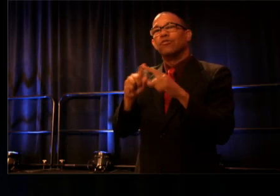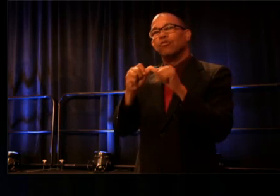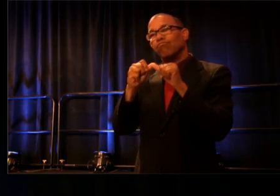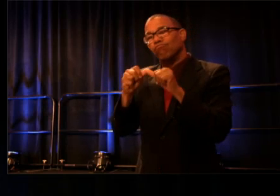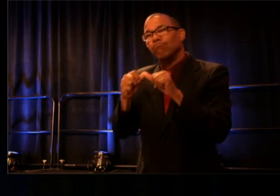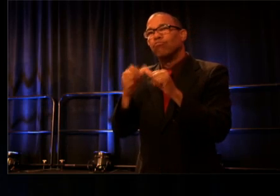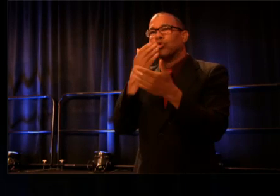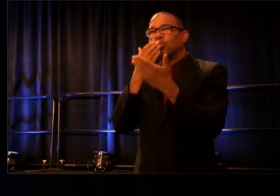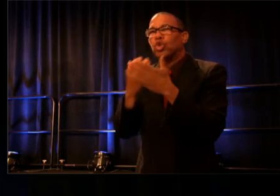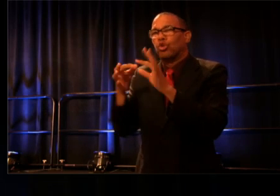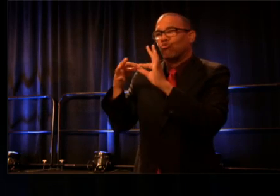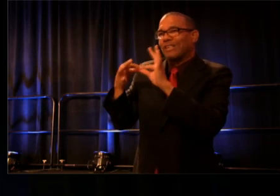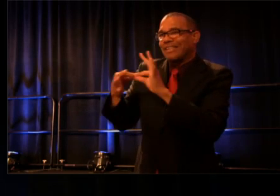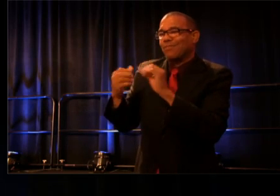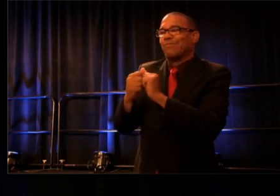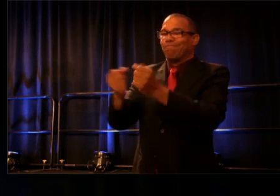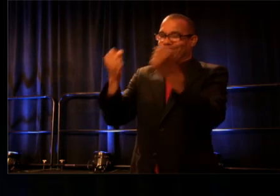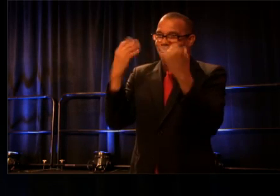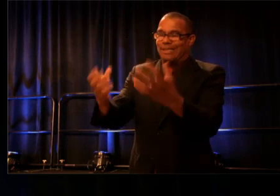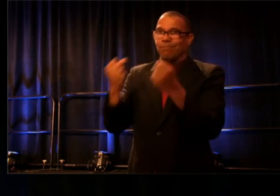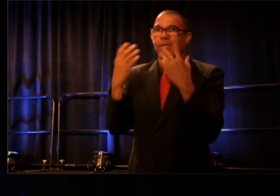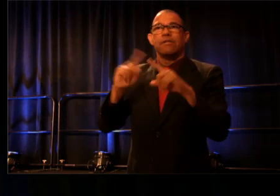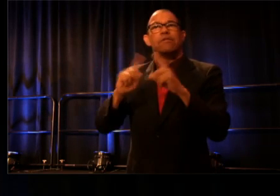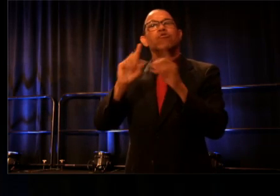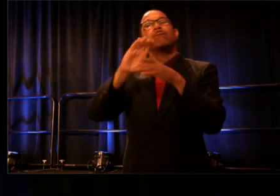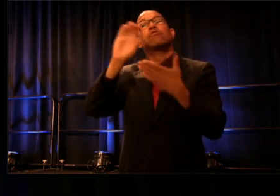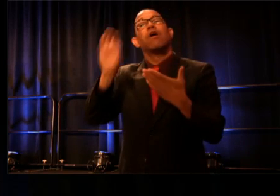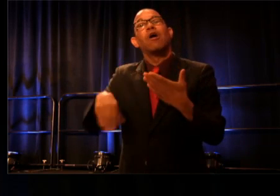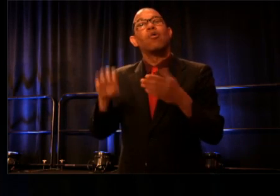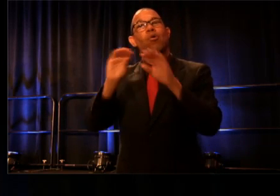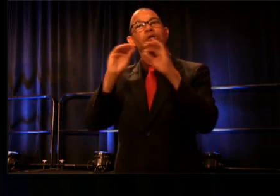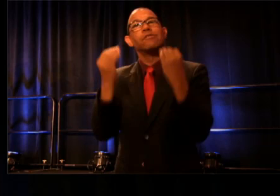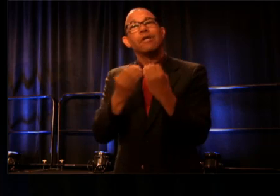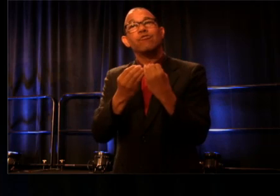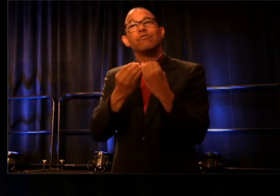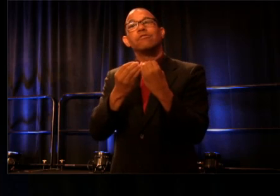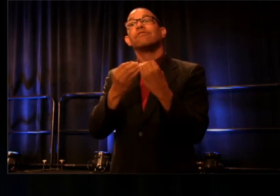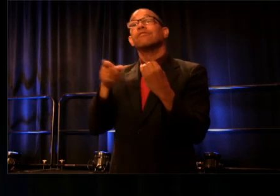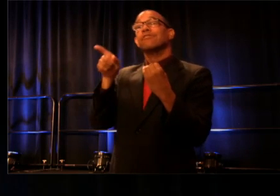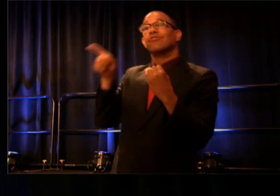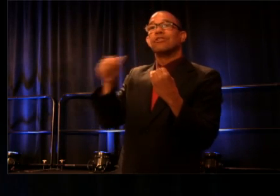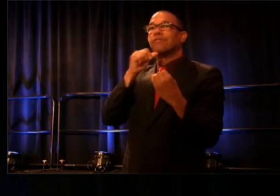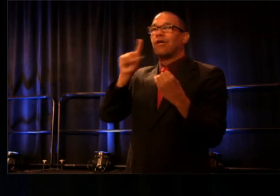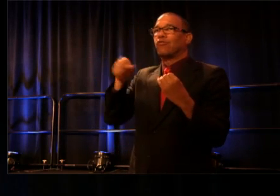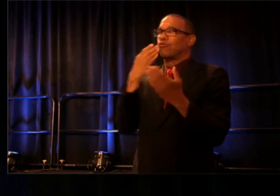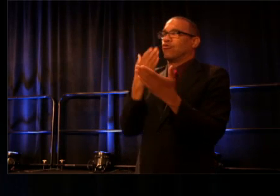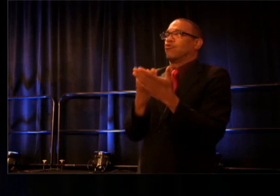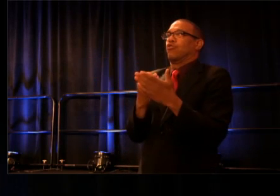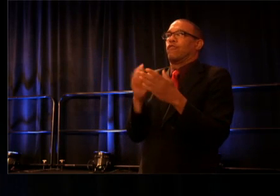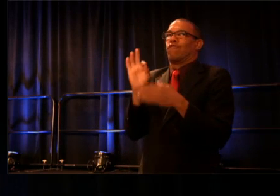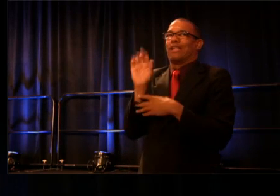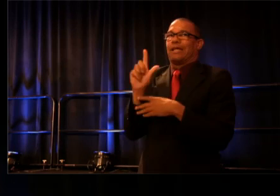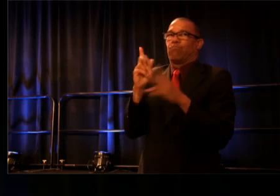with so many different Chicago organizations. She's more than just a hell of a freelancer, her energy is boundless,